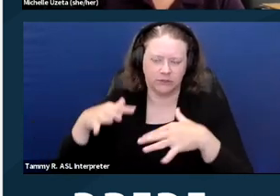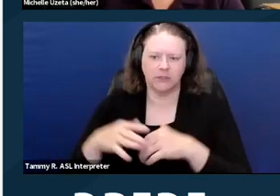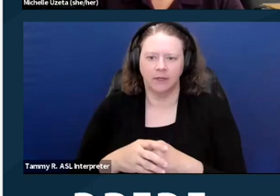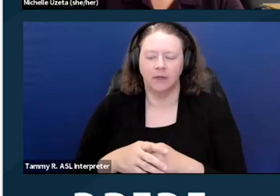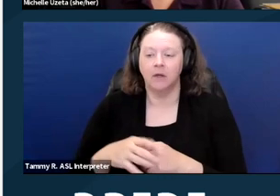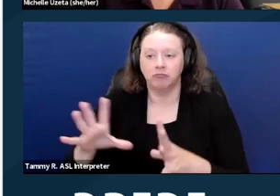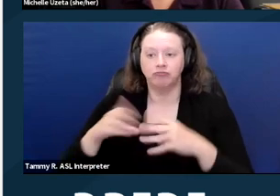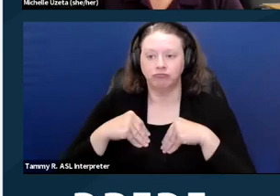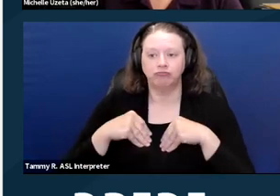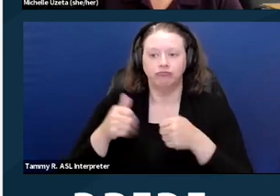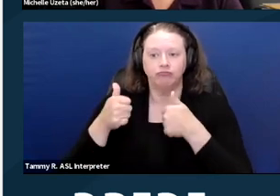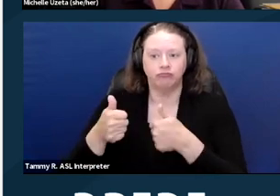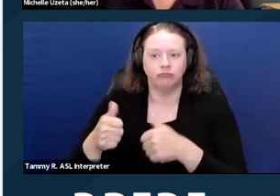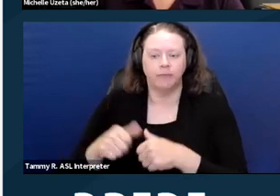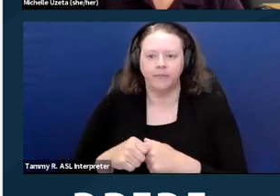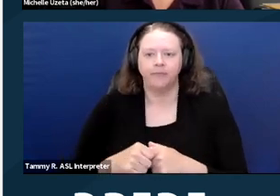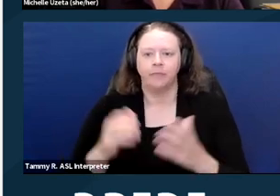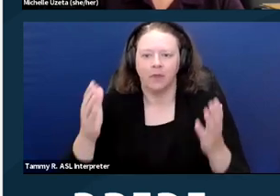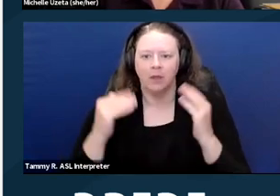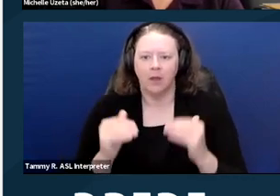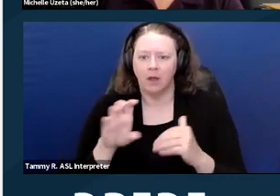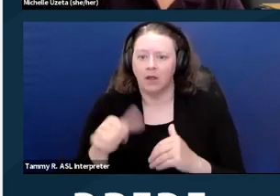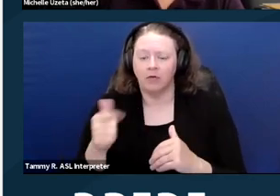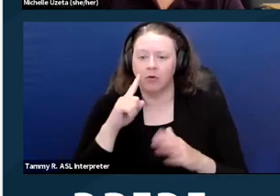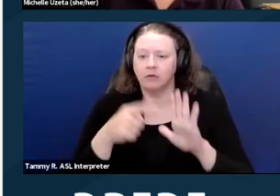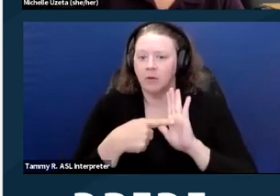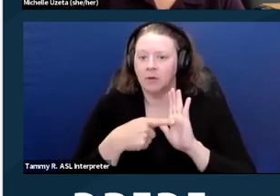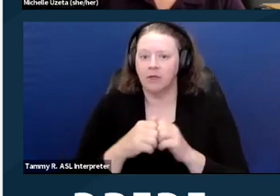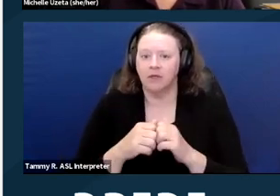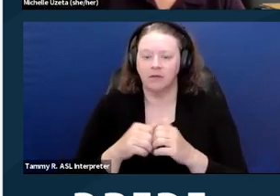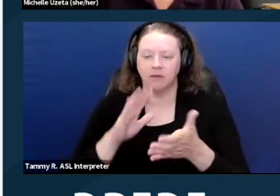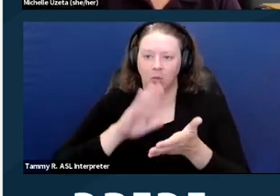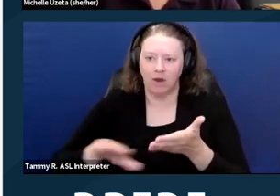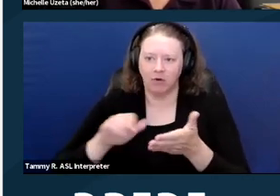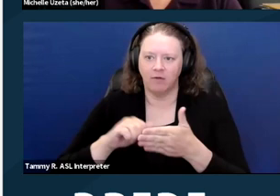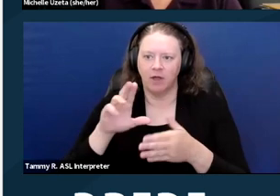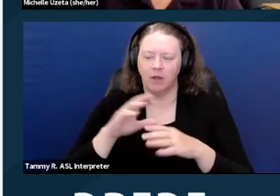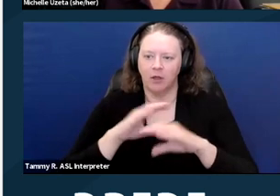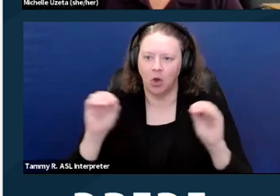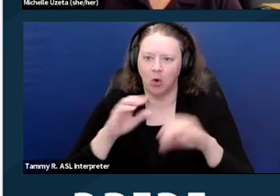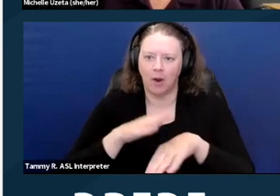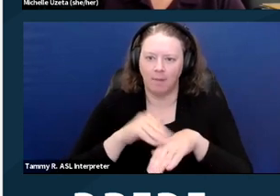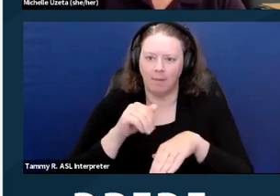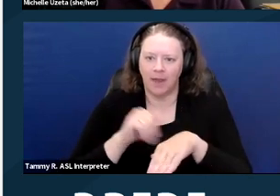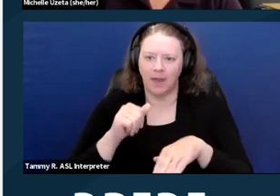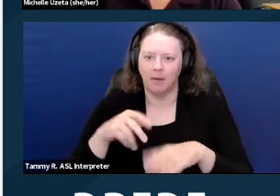of a no pet policy to accommodate someone's assistance animal, their service animal or emotional support dog.